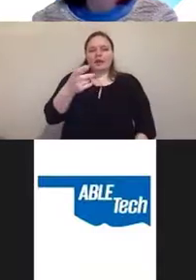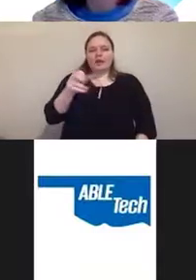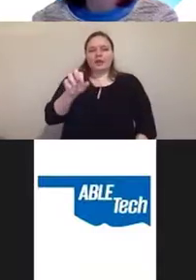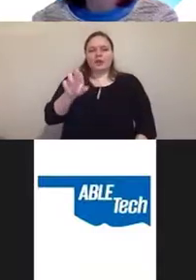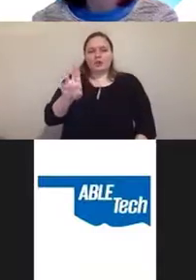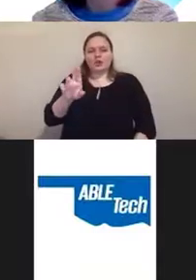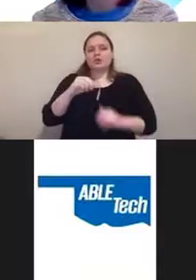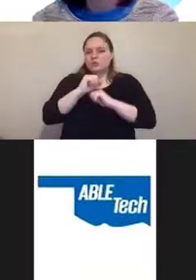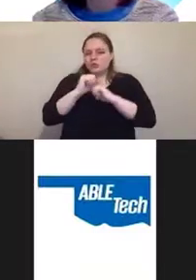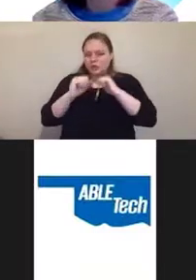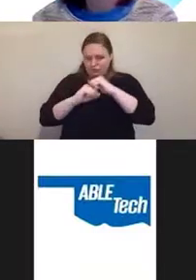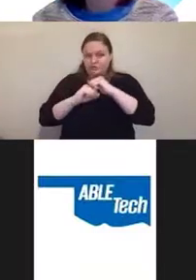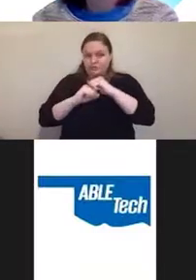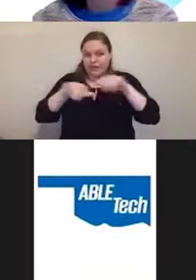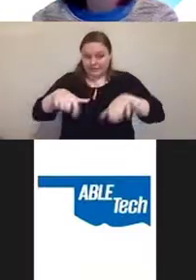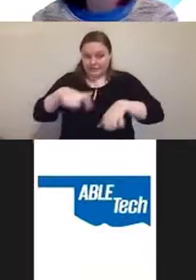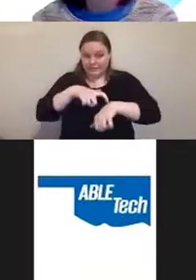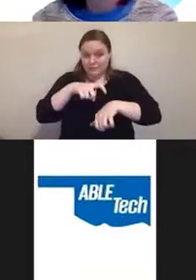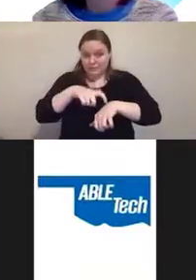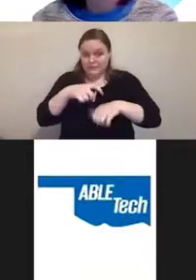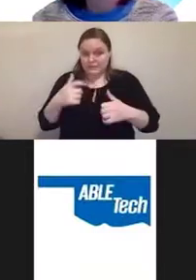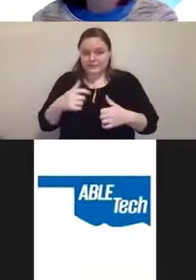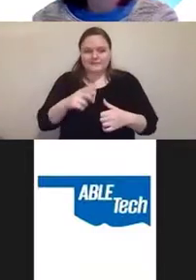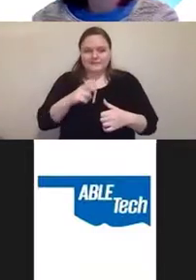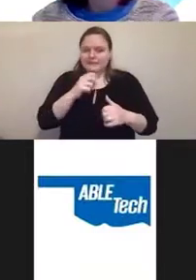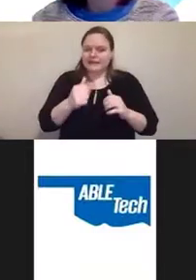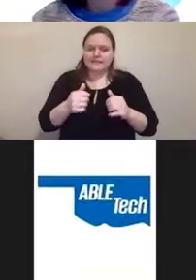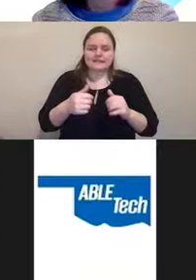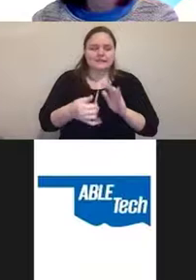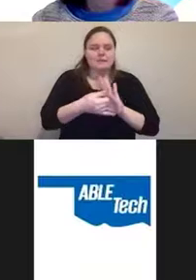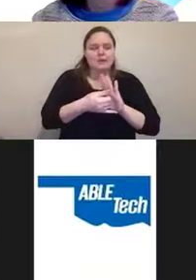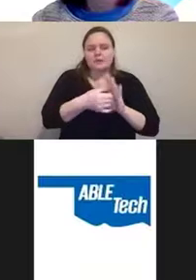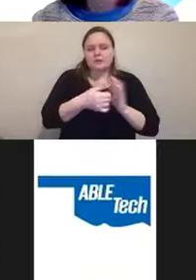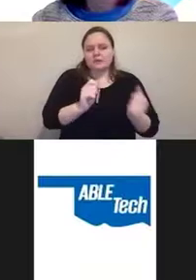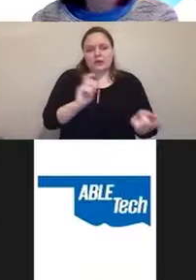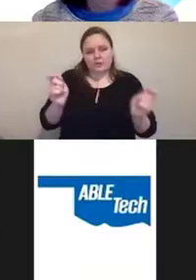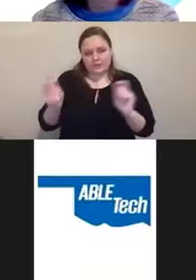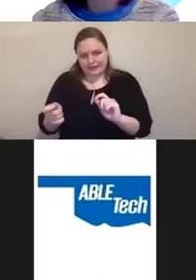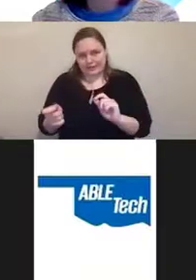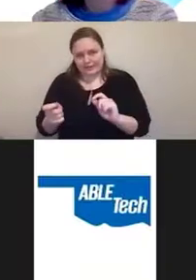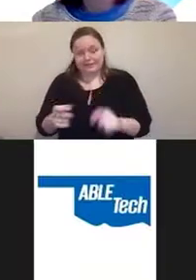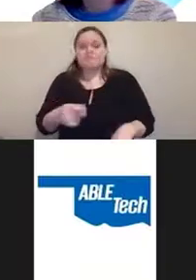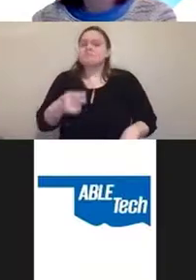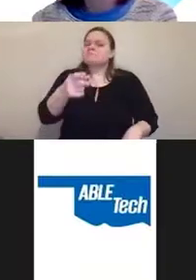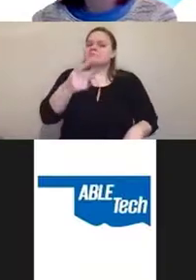at this point in time, impossible to remediate. So let's say you have the following header structure.